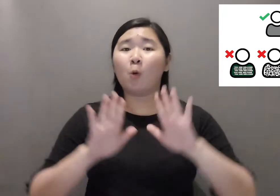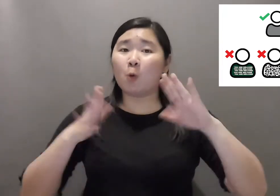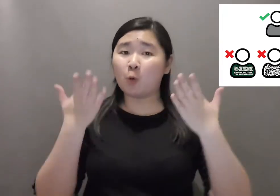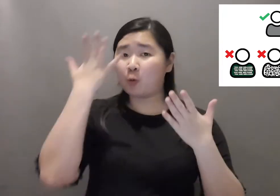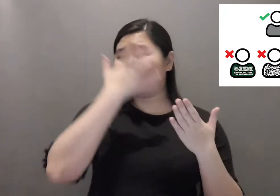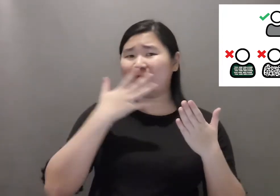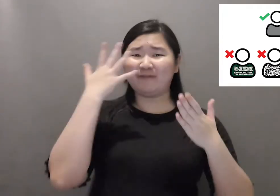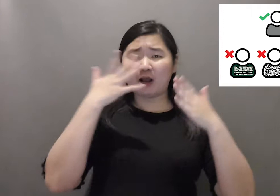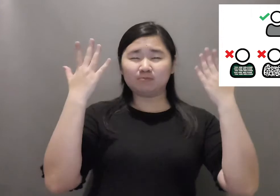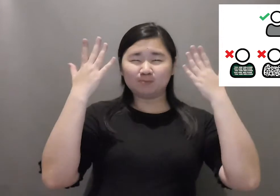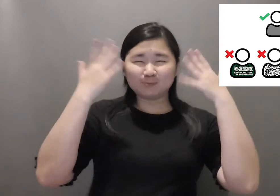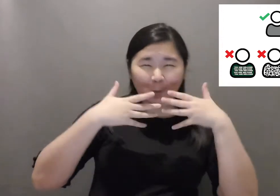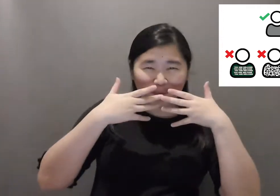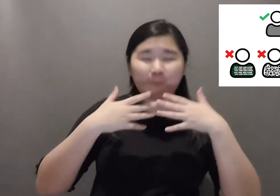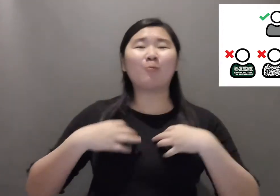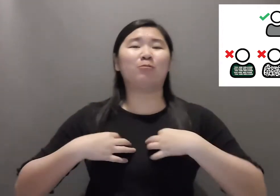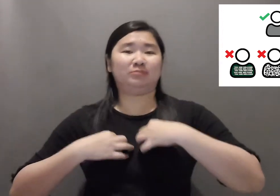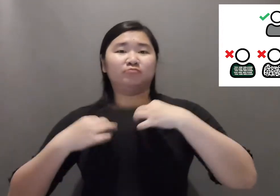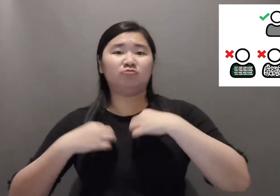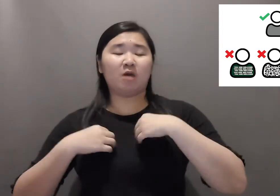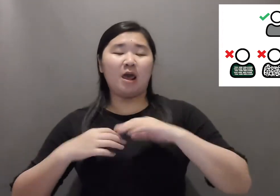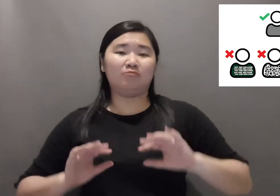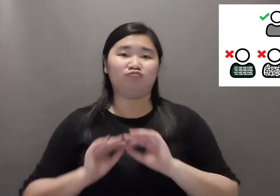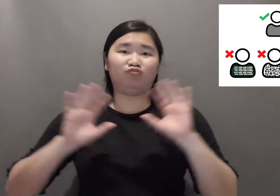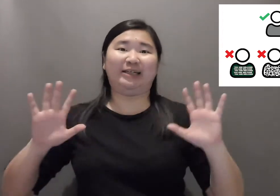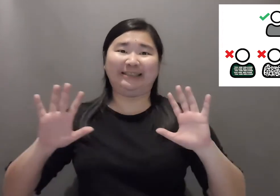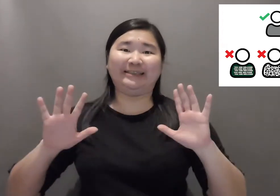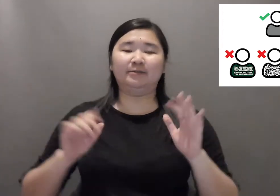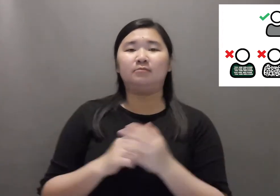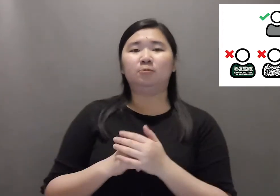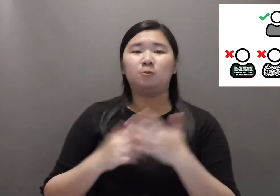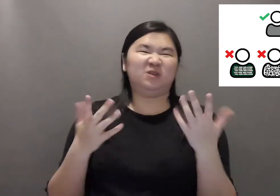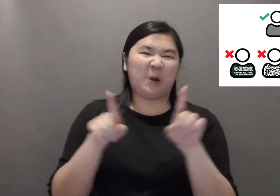For example, signers with darker skin tones should wear lighter clothing,